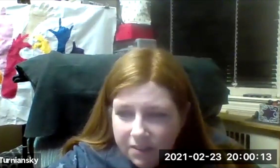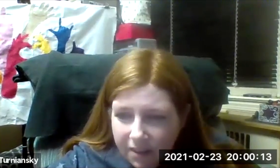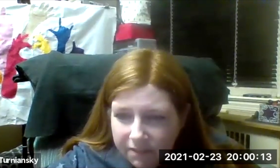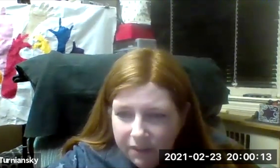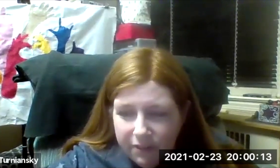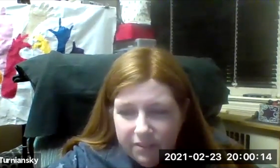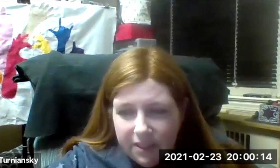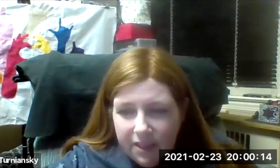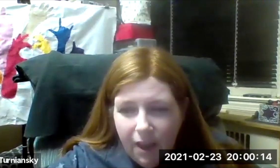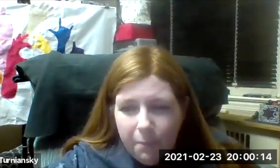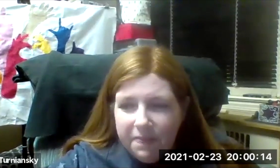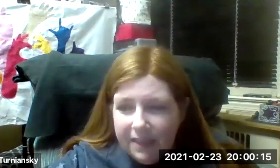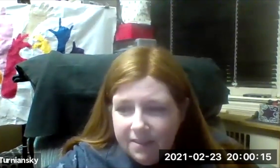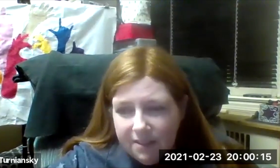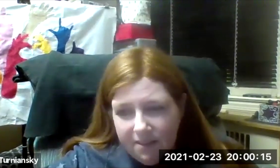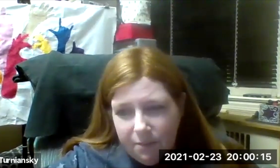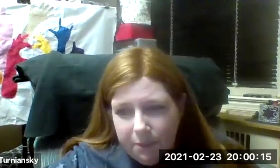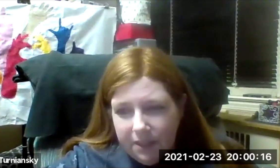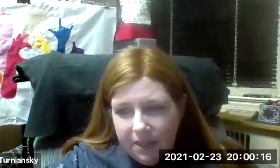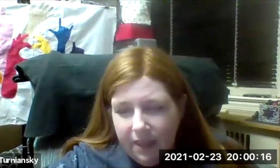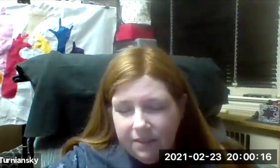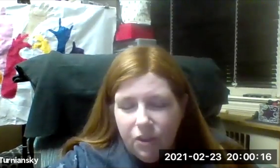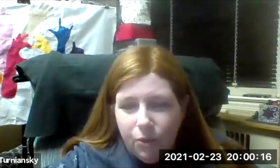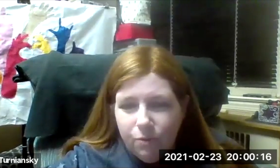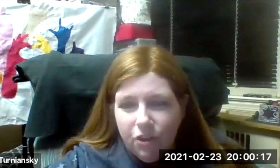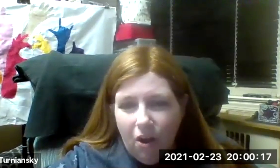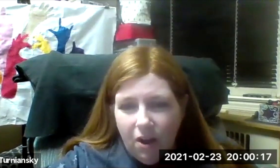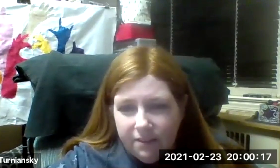of diversity. But they see disability as a huge cost